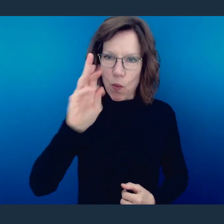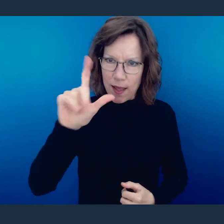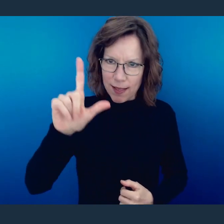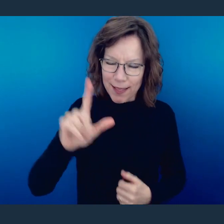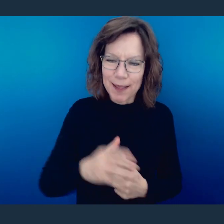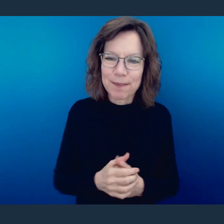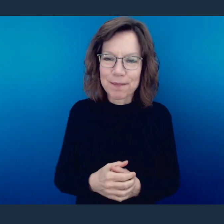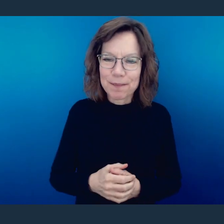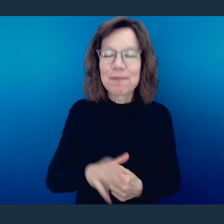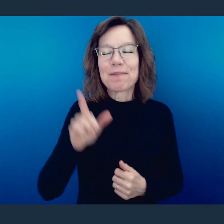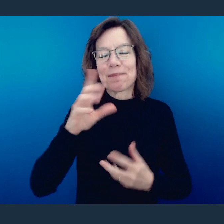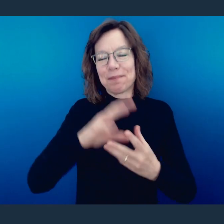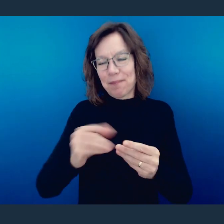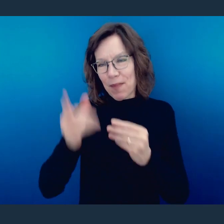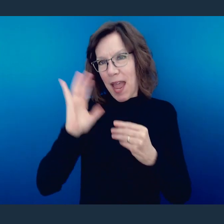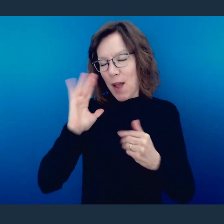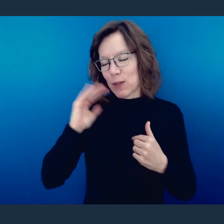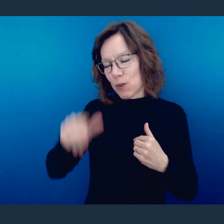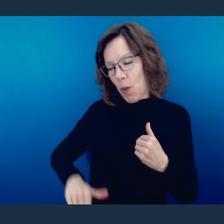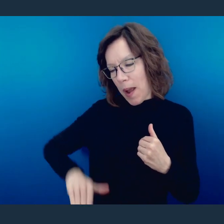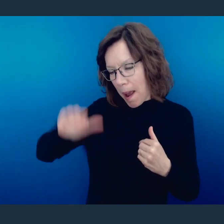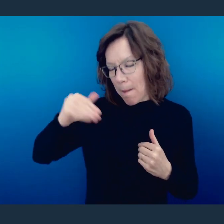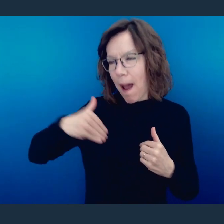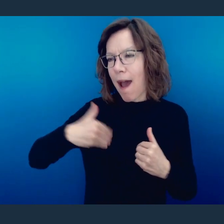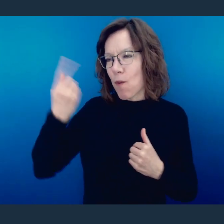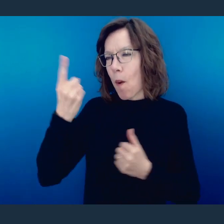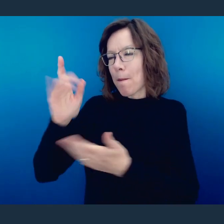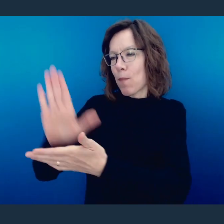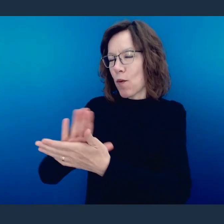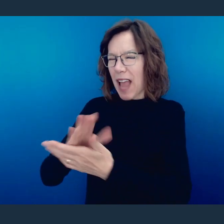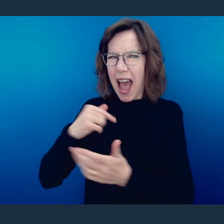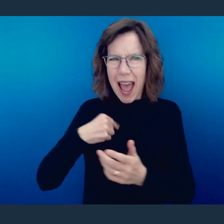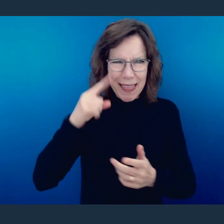When I was growing up, there's this movie that came out, and I believe they're about